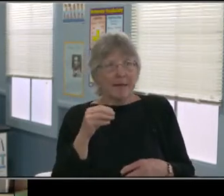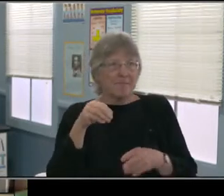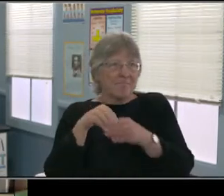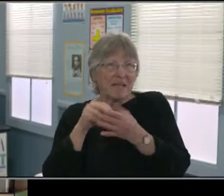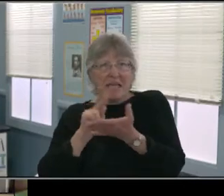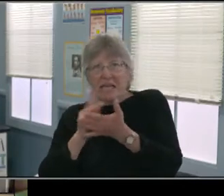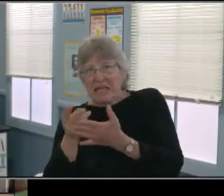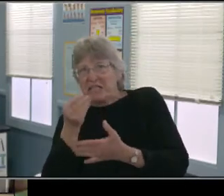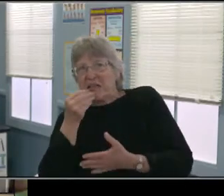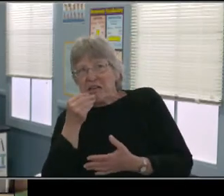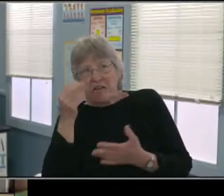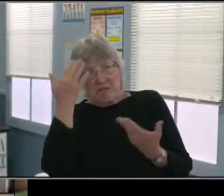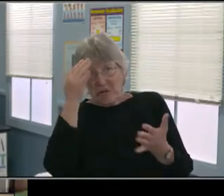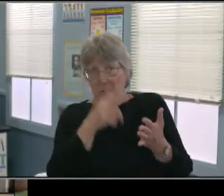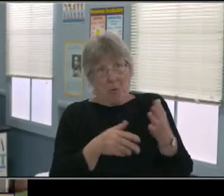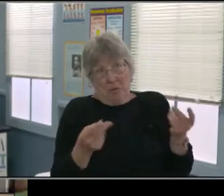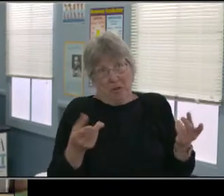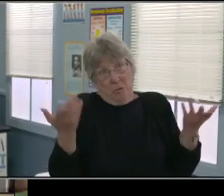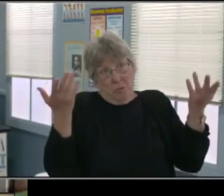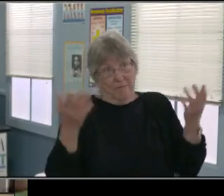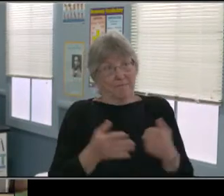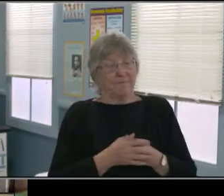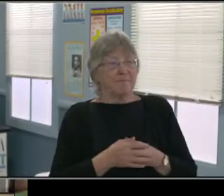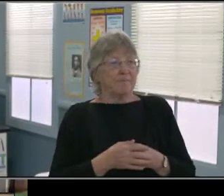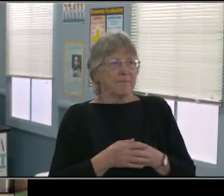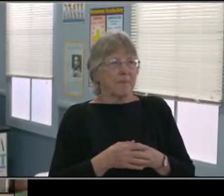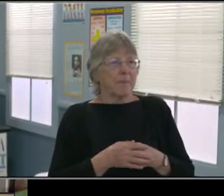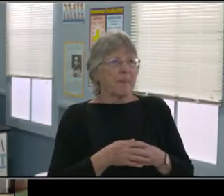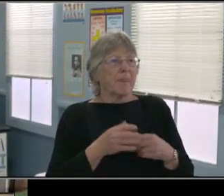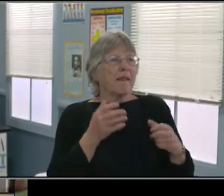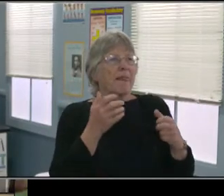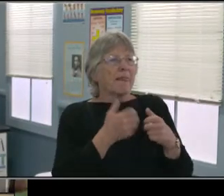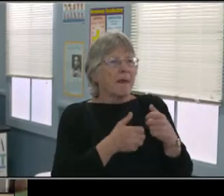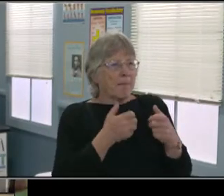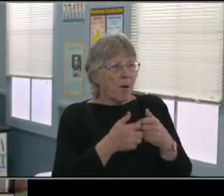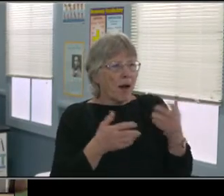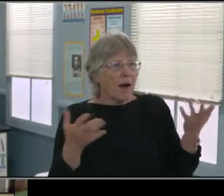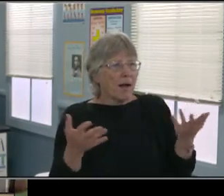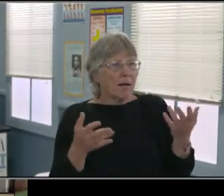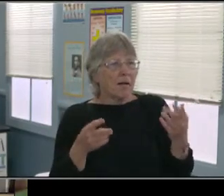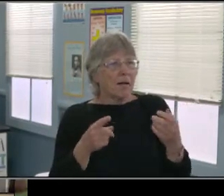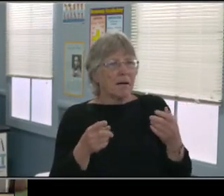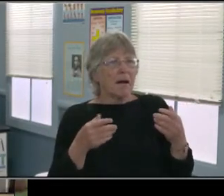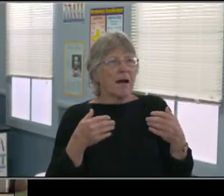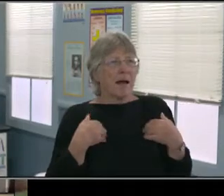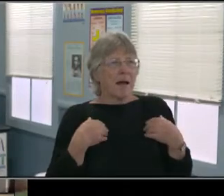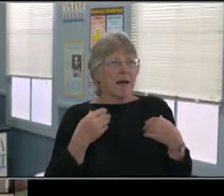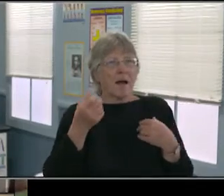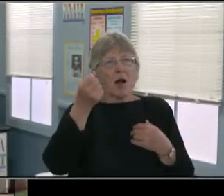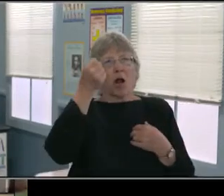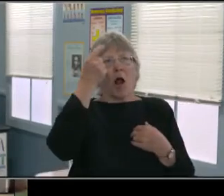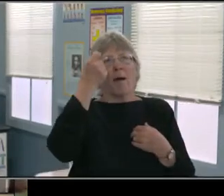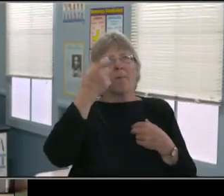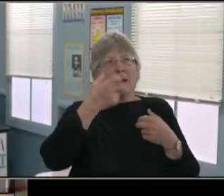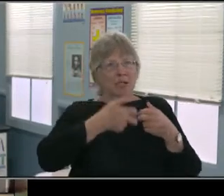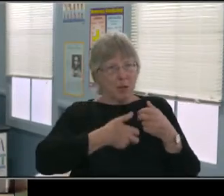but not really in terms of telling Jenny, "Hey, Jenny, go back and talk to the teacher or turn your camera back on, right?"